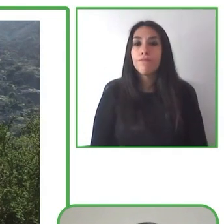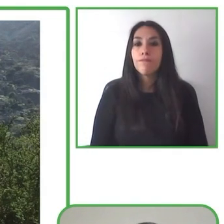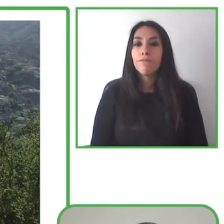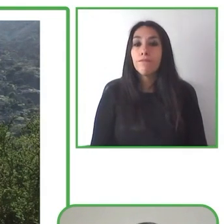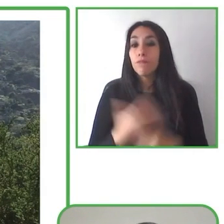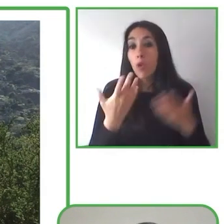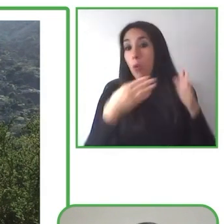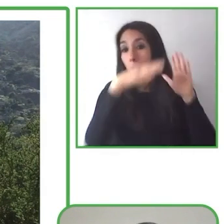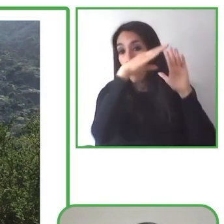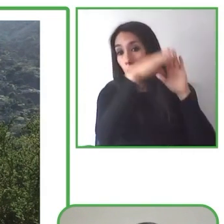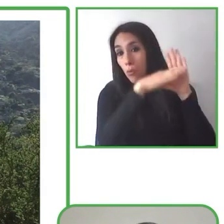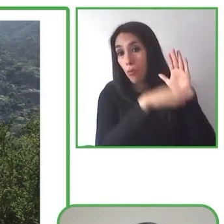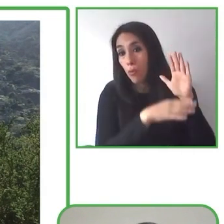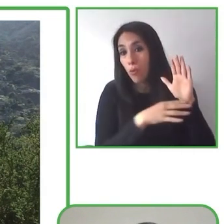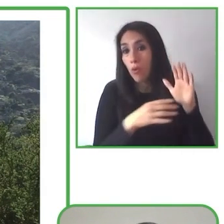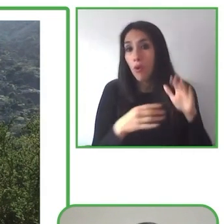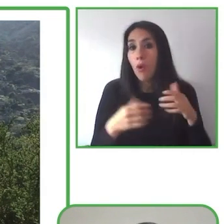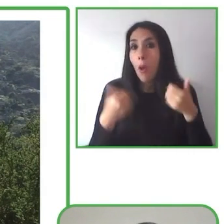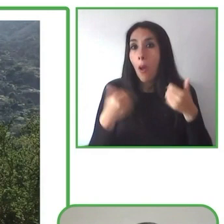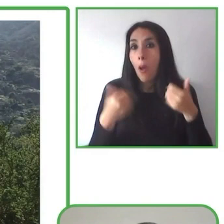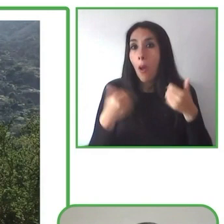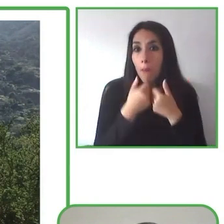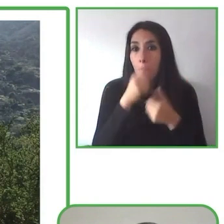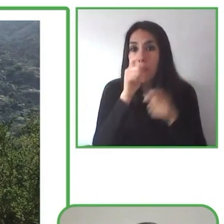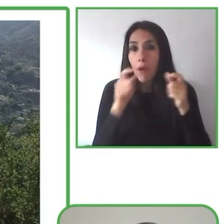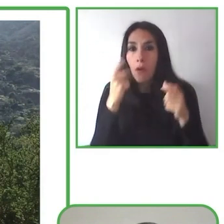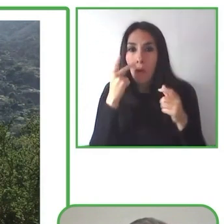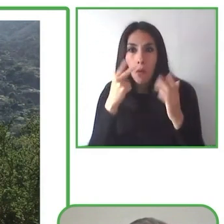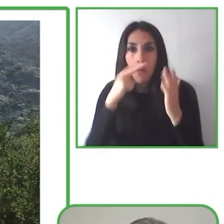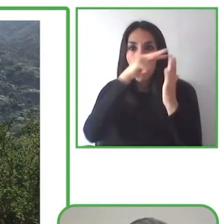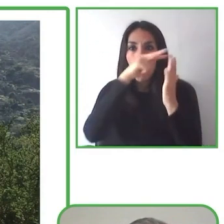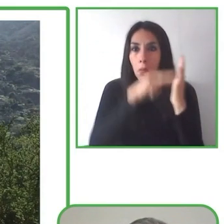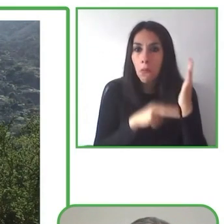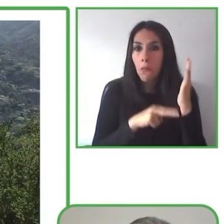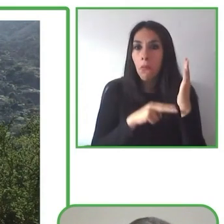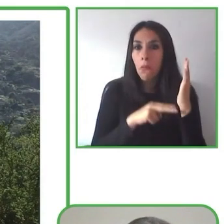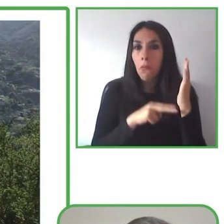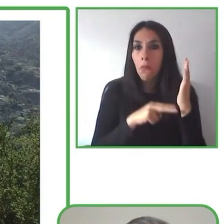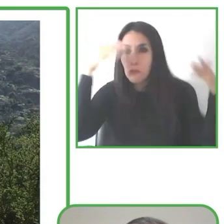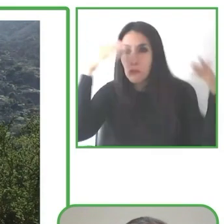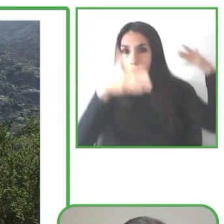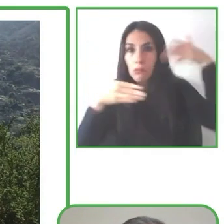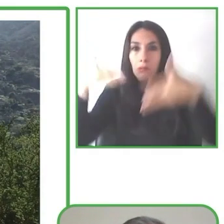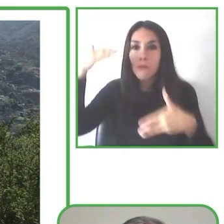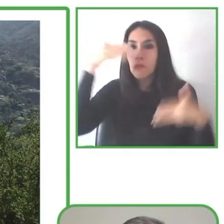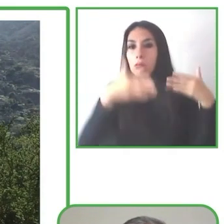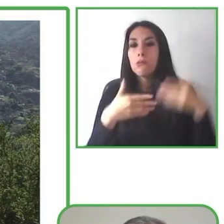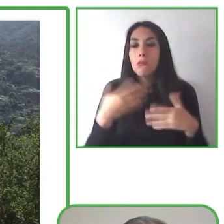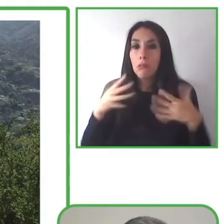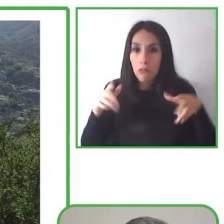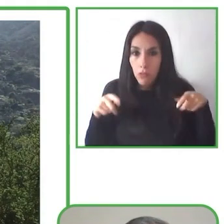looking to train engineers or guides so they can replicate the experience in different areas.